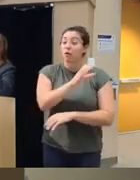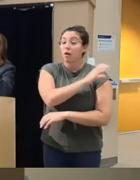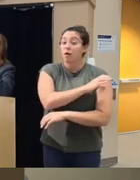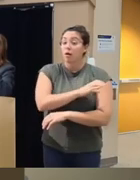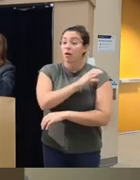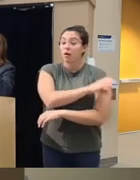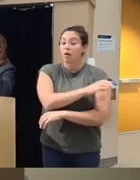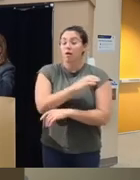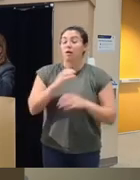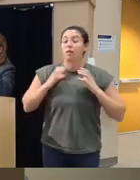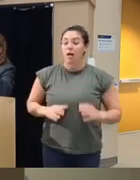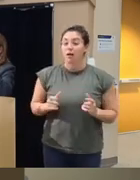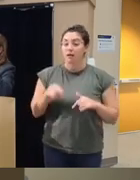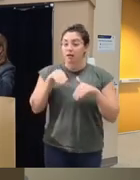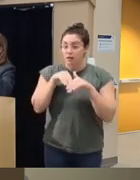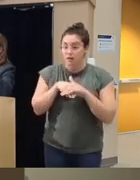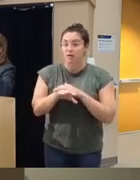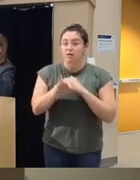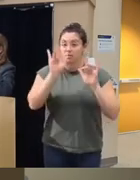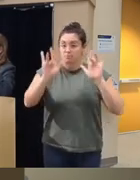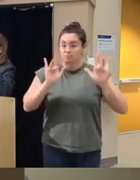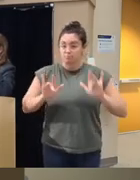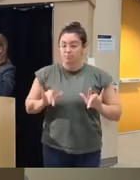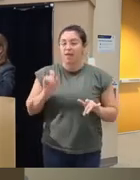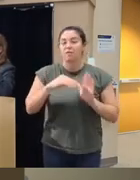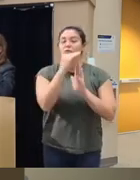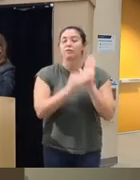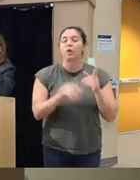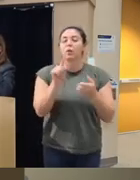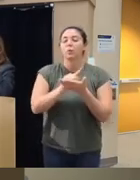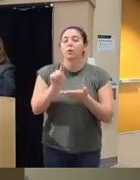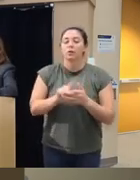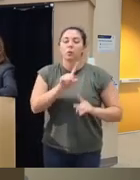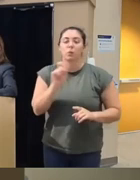in and start to learn the coping skills they have to fill out the weekly questions which